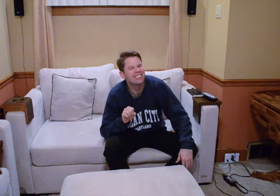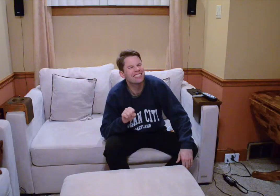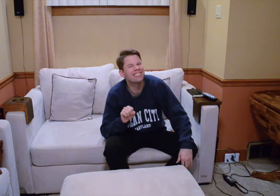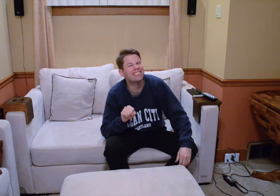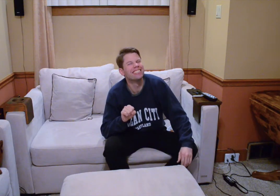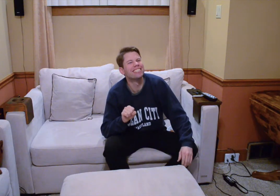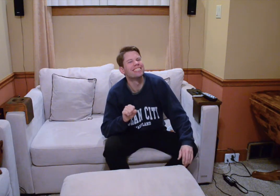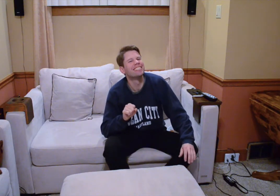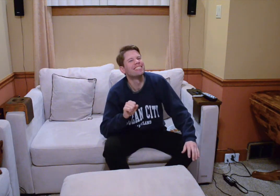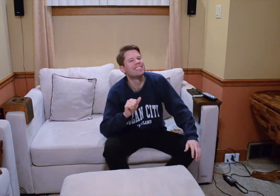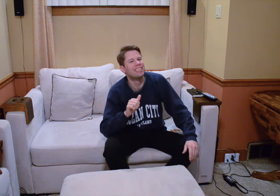YES YES YES